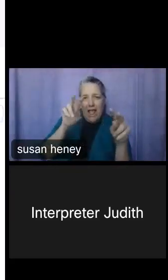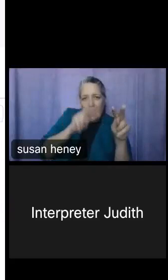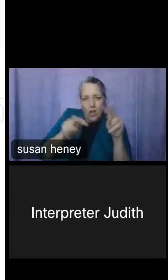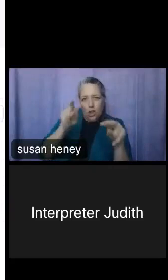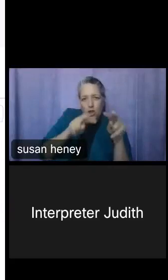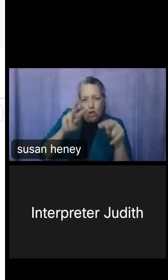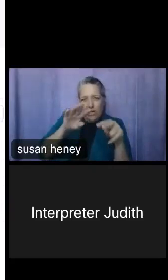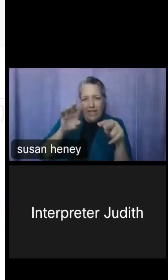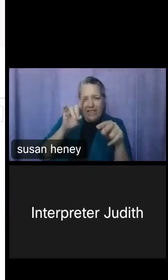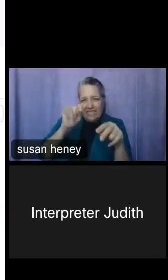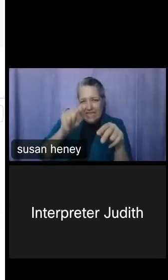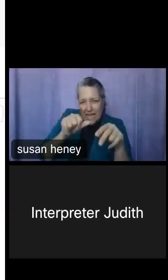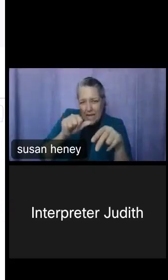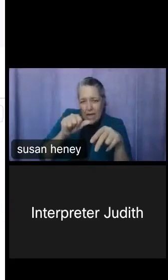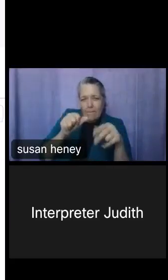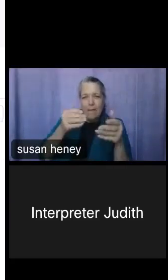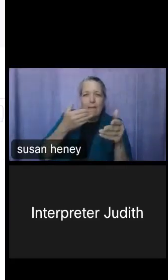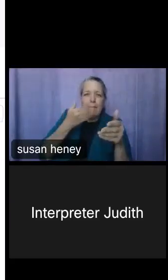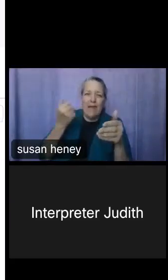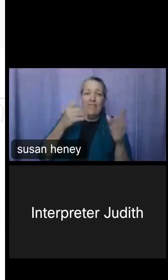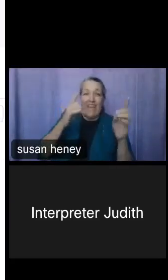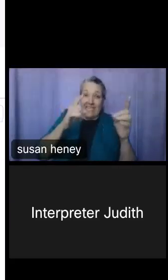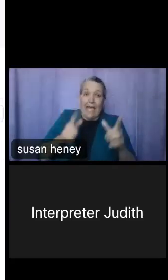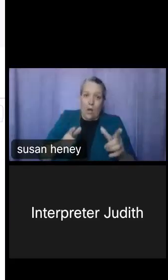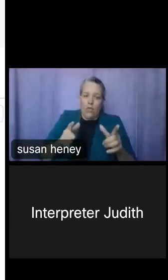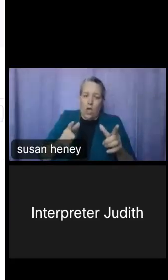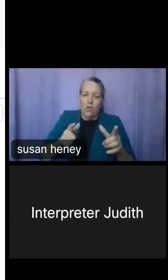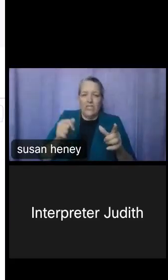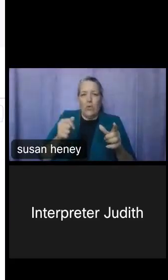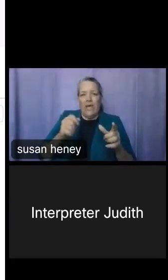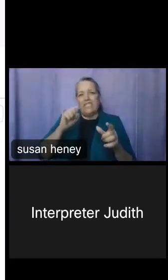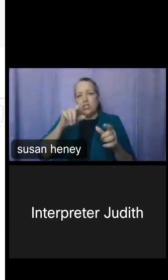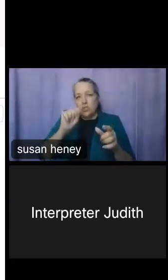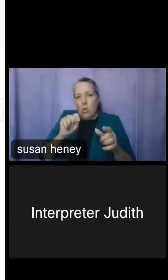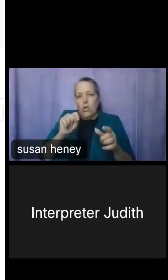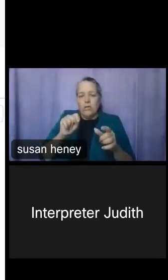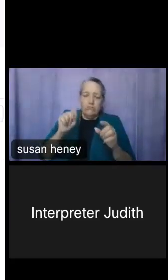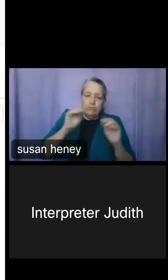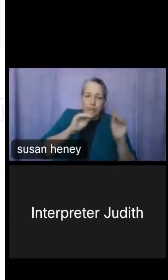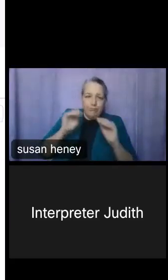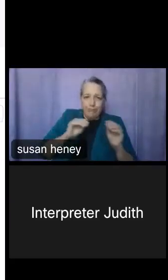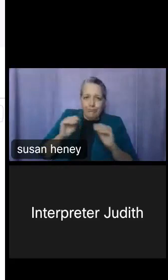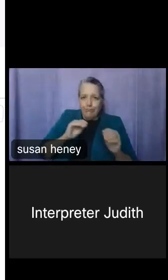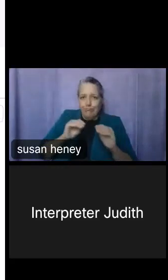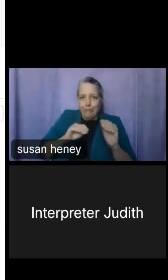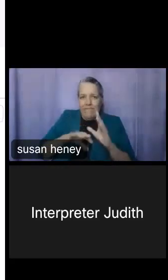be better if I download the data, and I can kind of sort in look up data that way, so